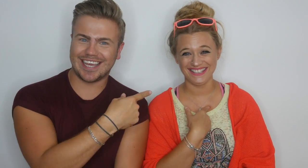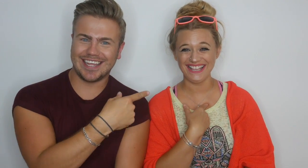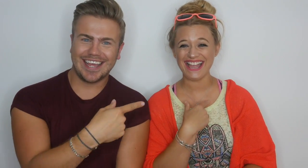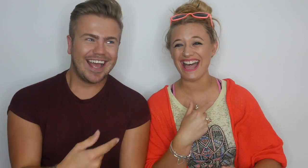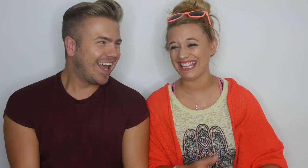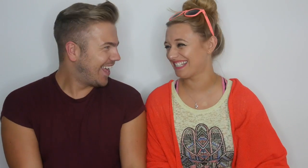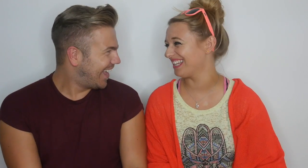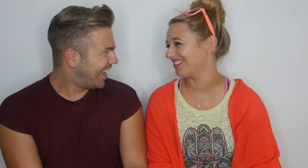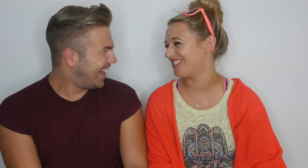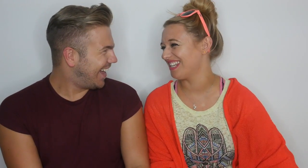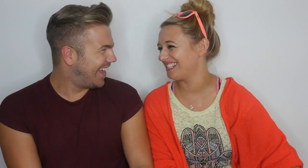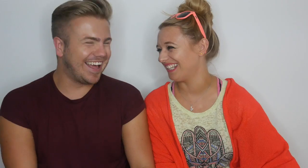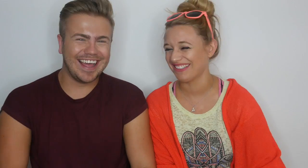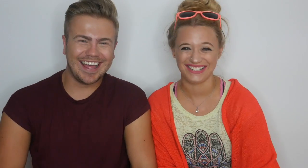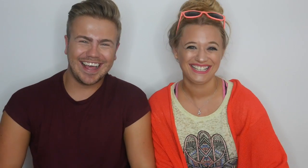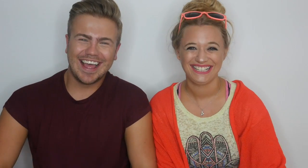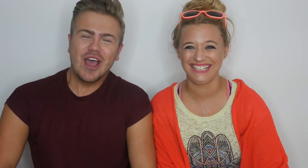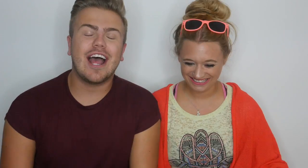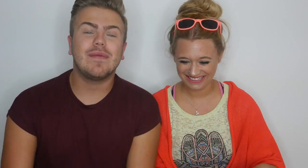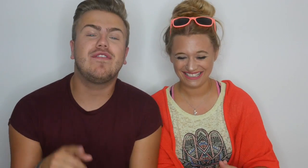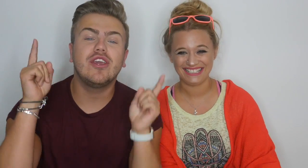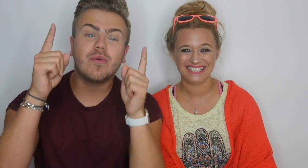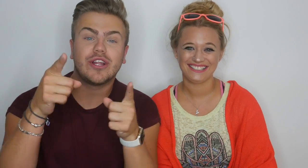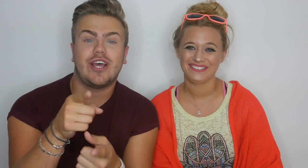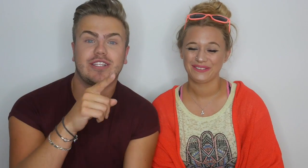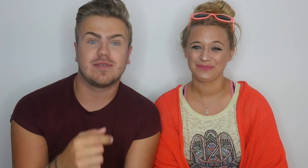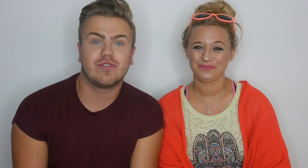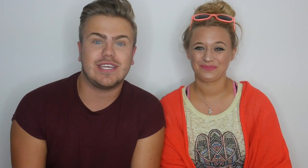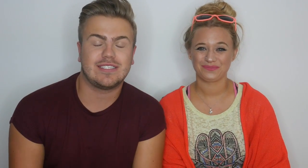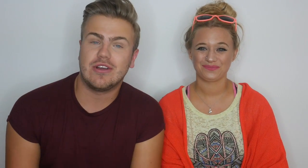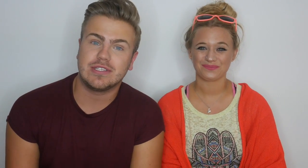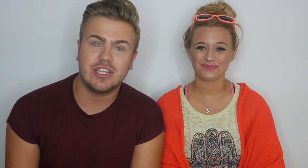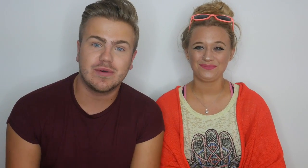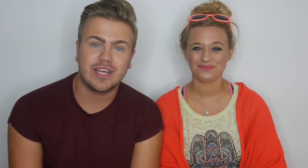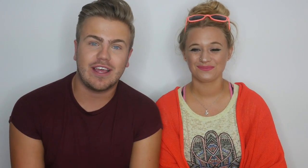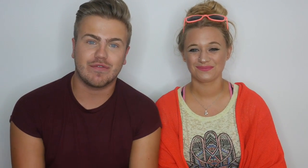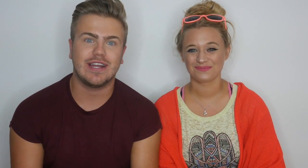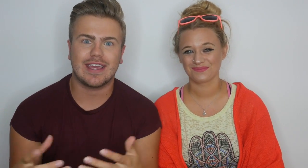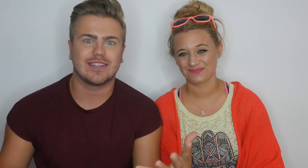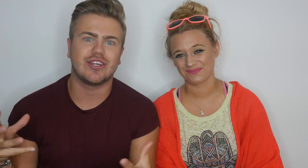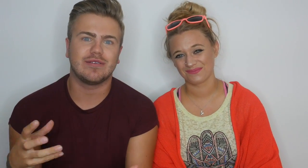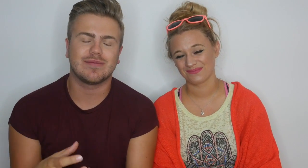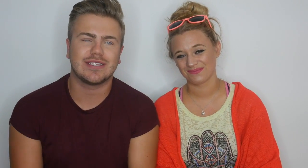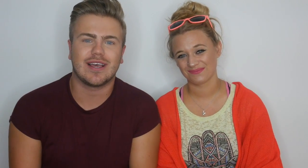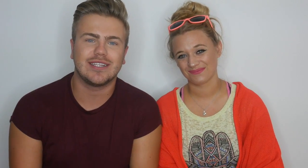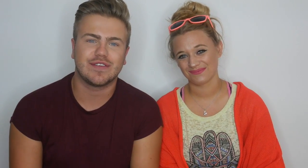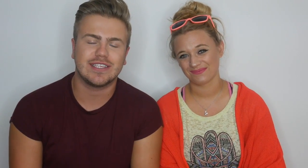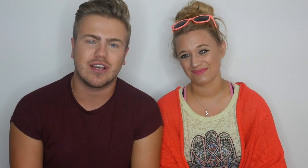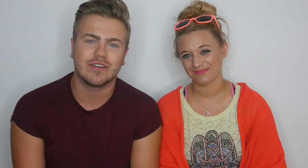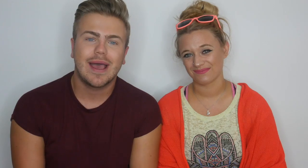L: Haha! It sounds really cheesy, I love it! W: If you wanna learn more of these songs, and get to know some of the signs for these songs